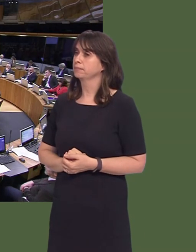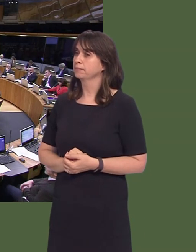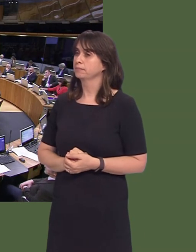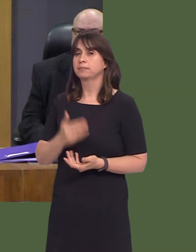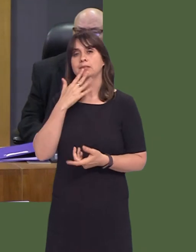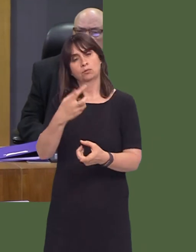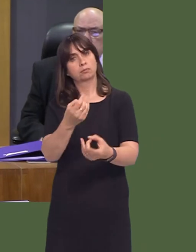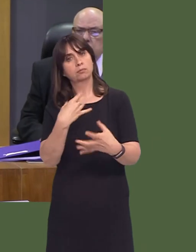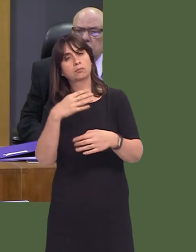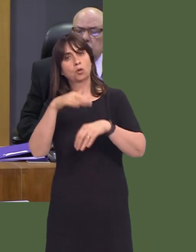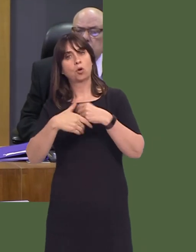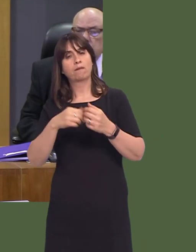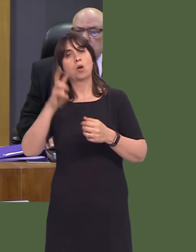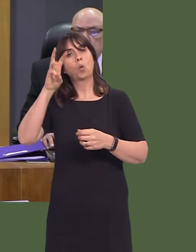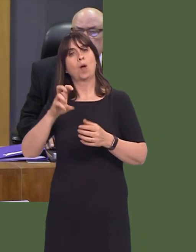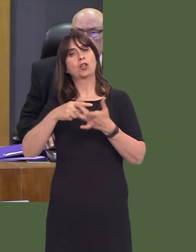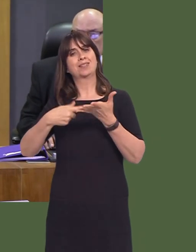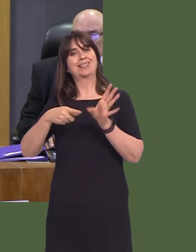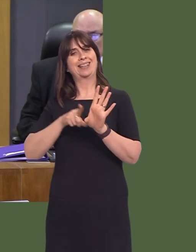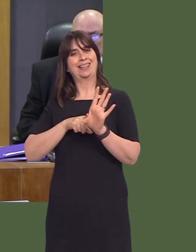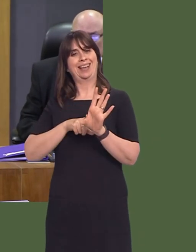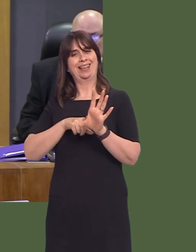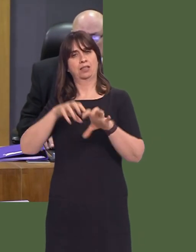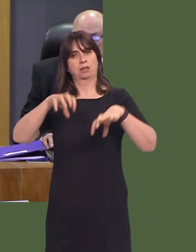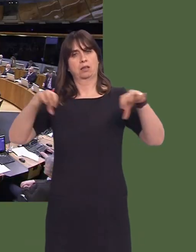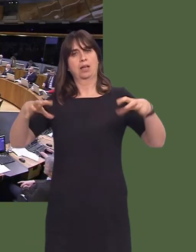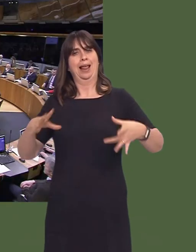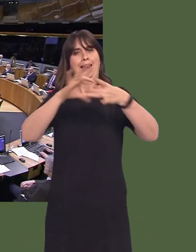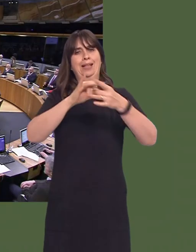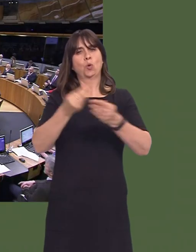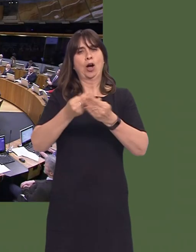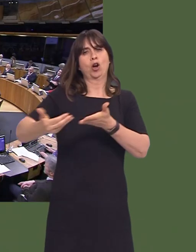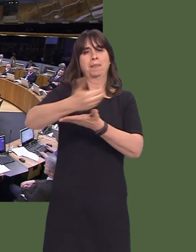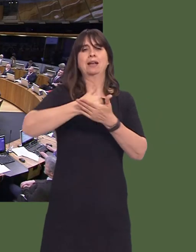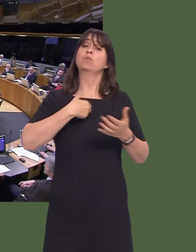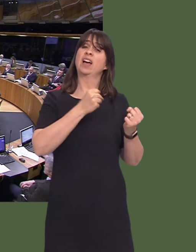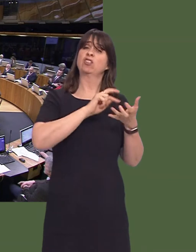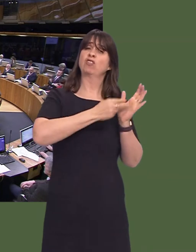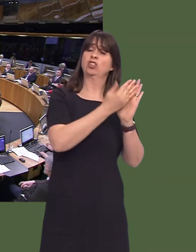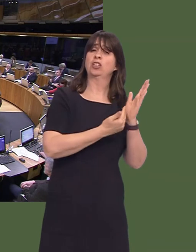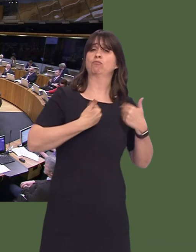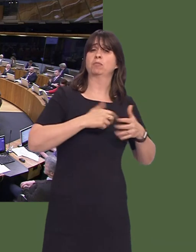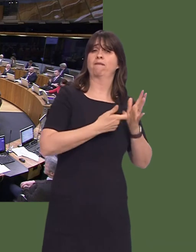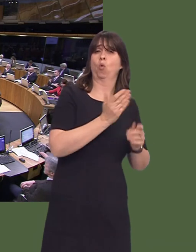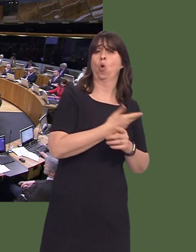ddatganiad am bwysigrwydd dinasoedd Cymru i ddatblygiad yr economi? OAQ52034 Carwyn Jones AM: Our 'Prosperity for All' strategy and the economic action plan do set